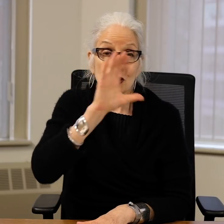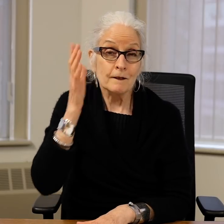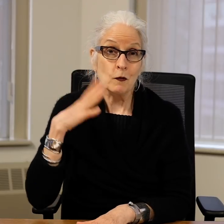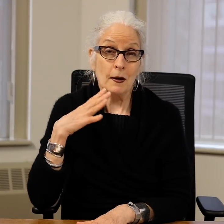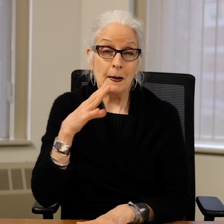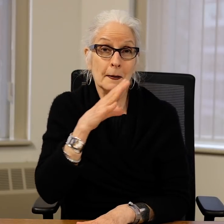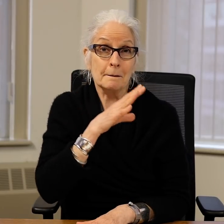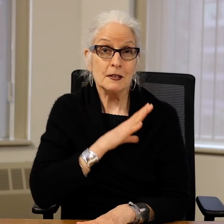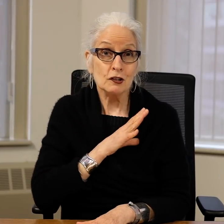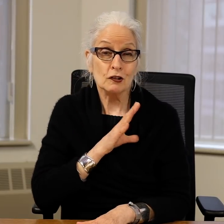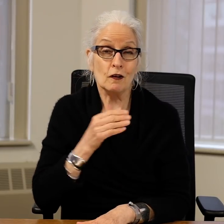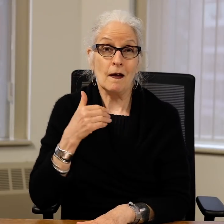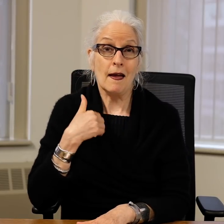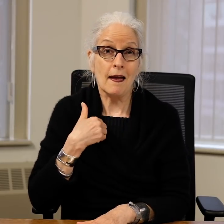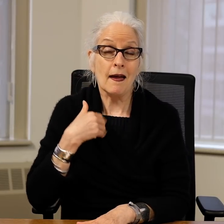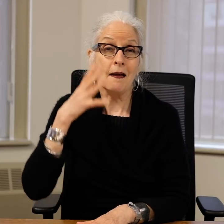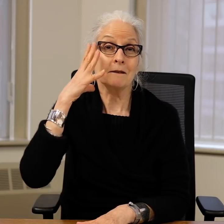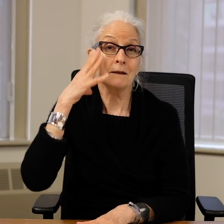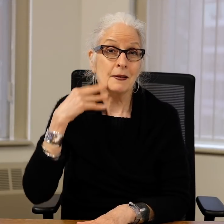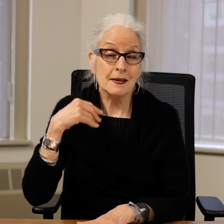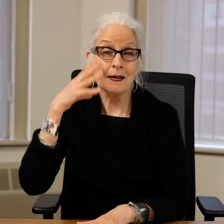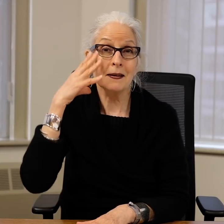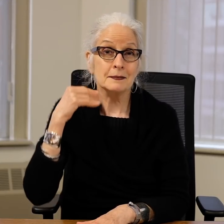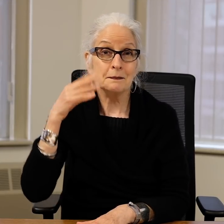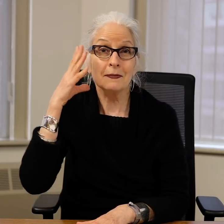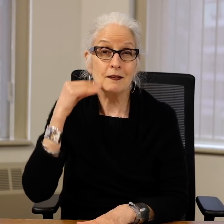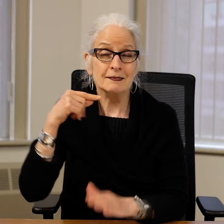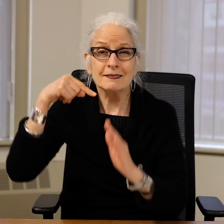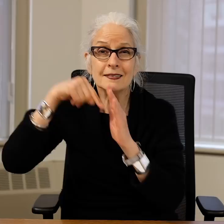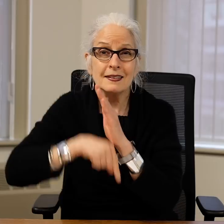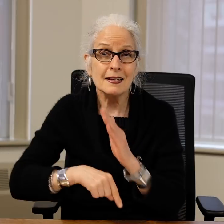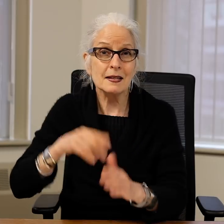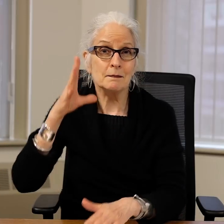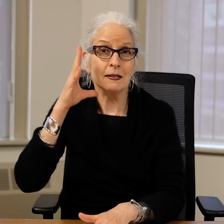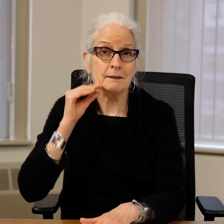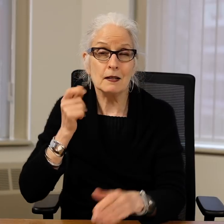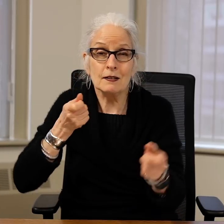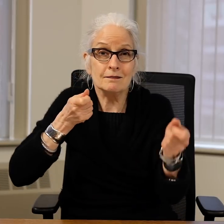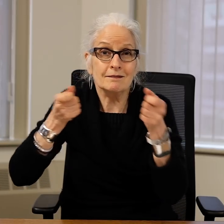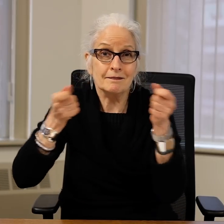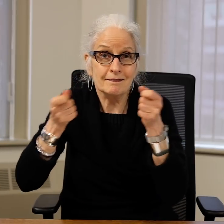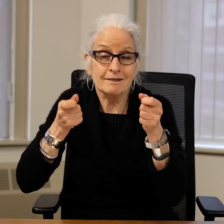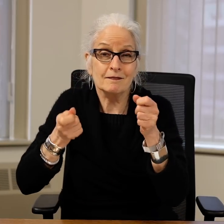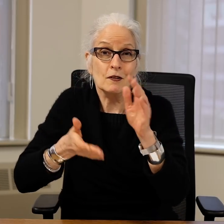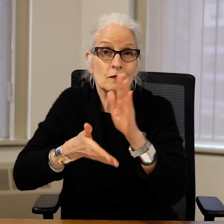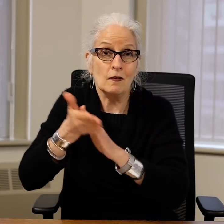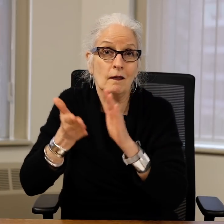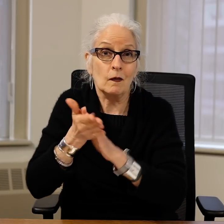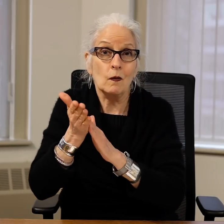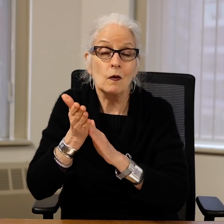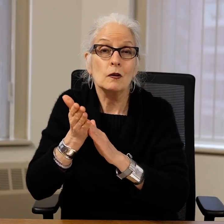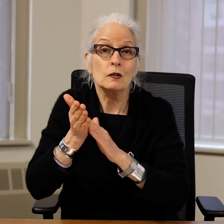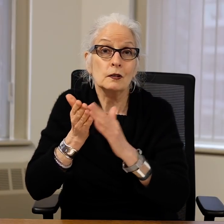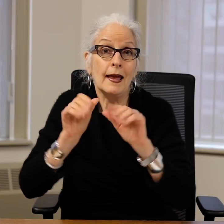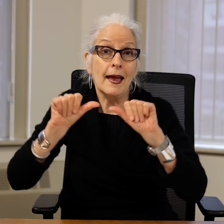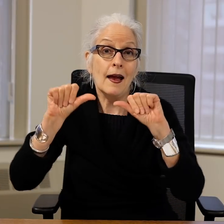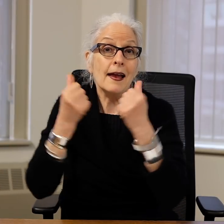We are seeking a Commissioner who has intensive experience in the administration and operations of an agency.